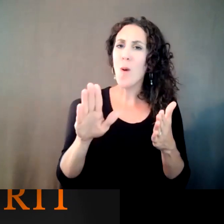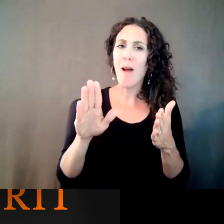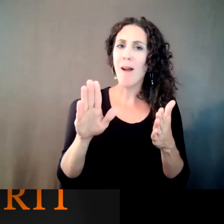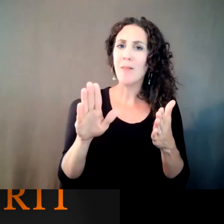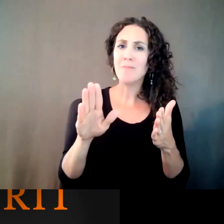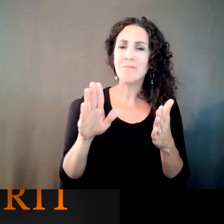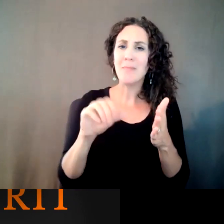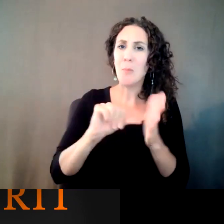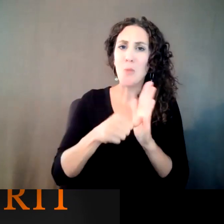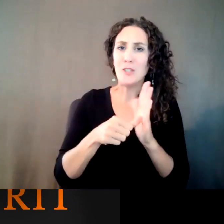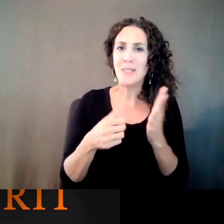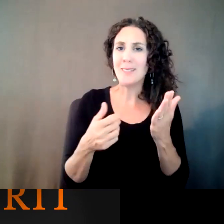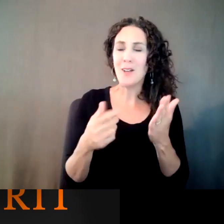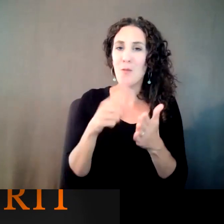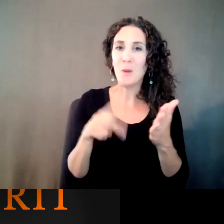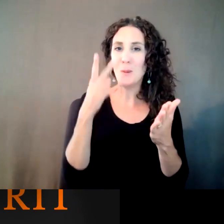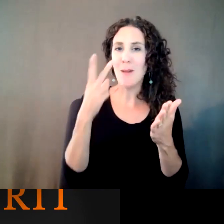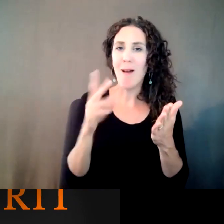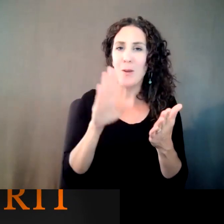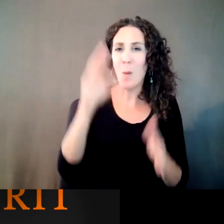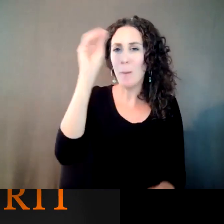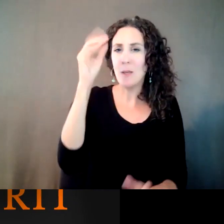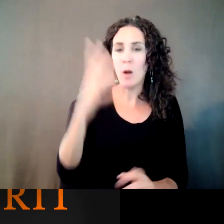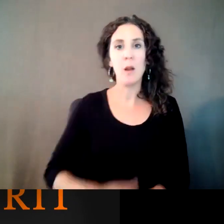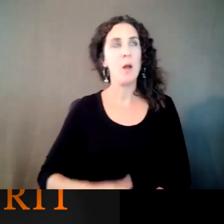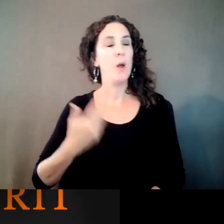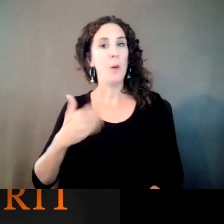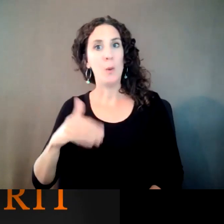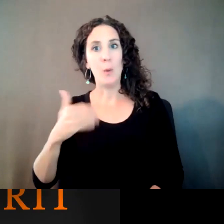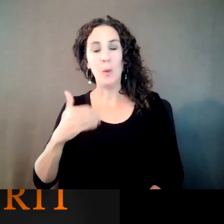things that are going on that you saw? JESSE GAGE: Wow. Yeah, it's been a long time.